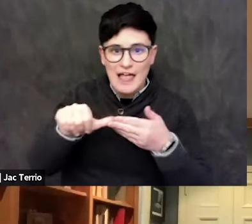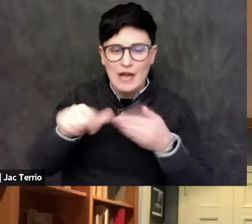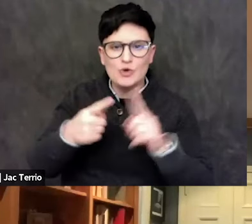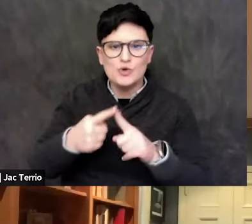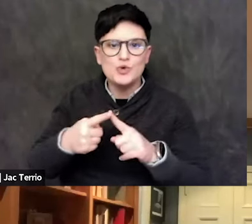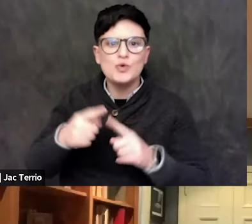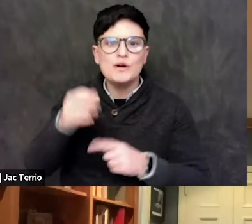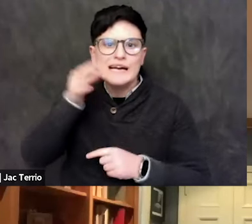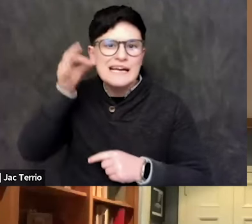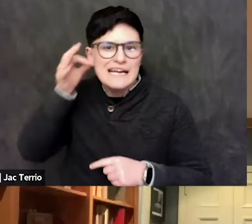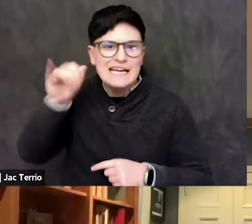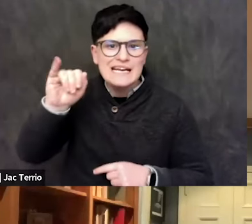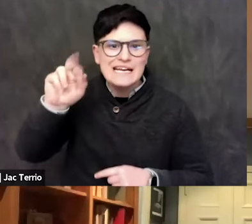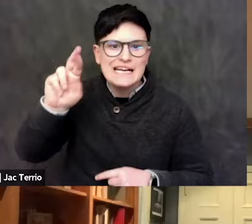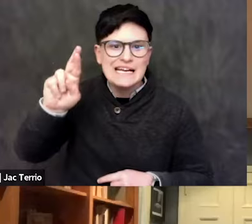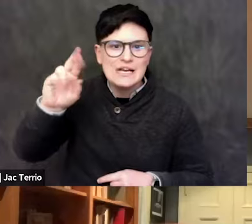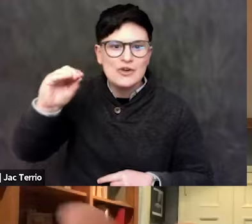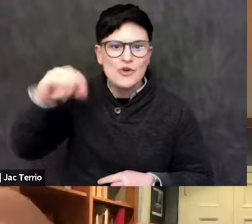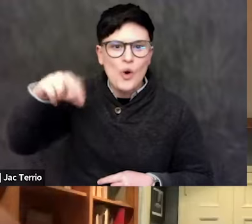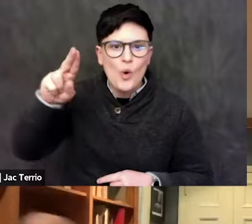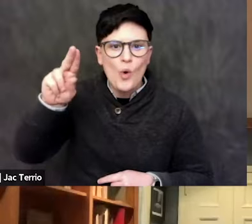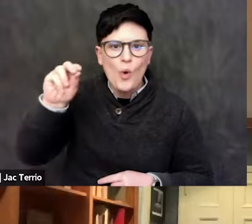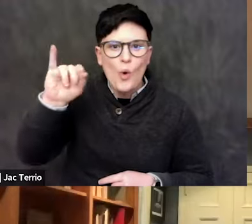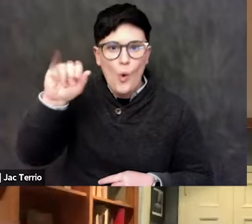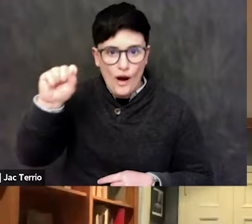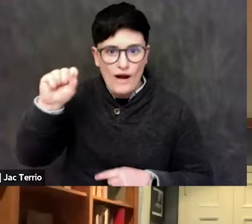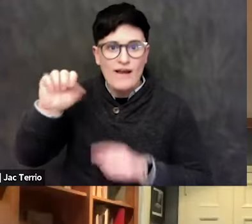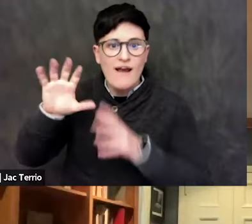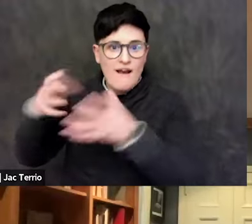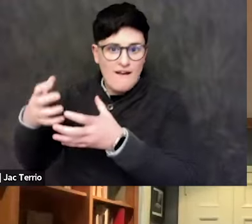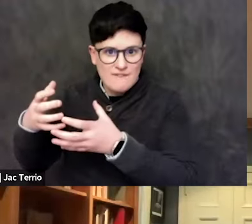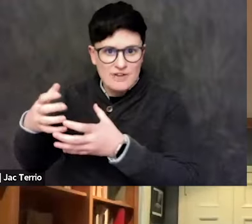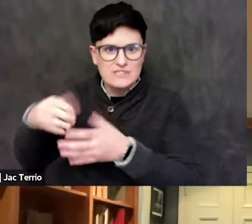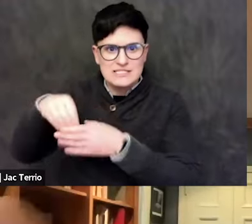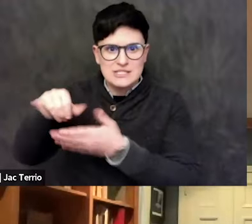because the Iroquois folks have a... Lacrosse is... They claim to have invented it.